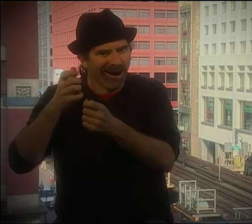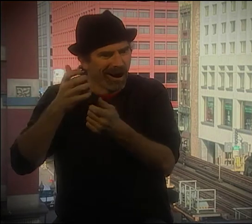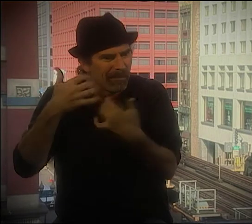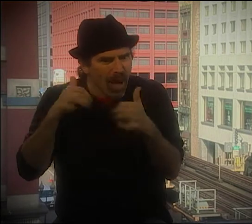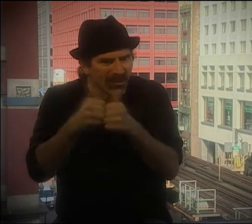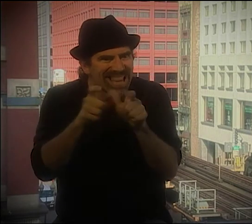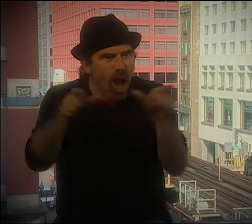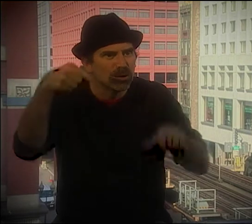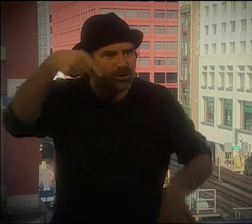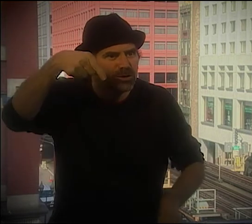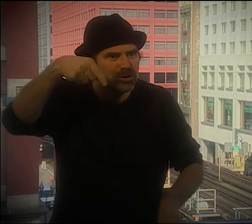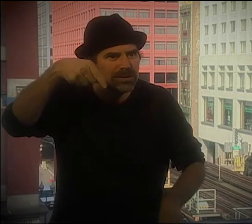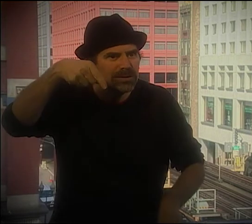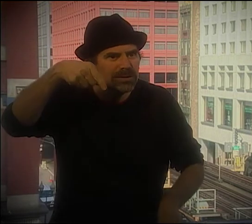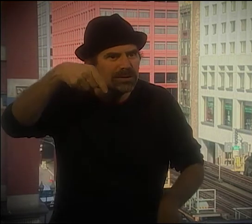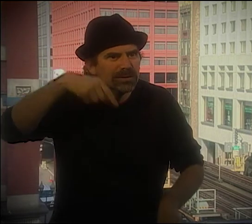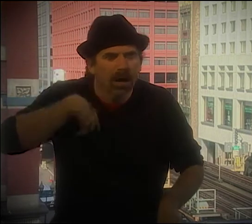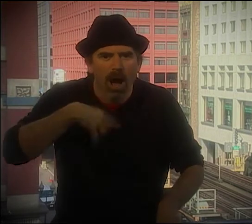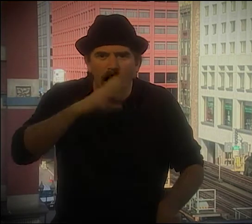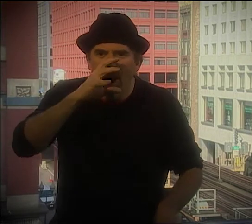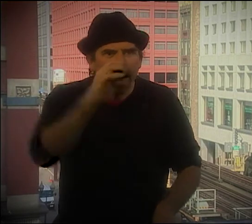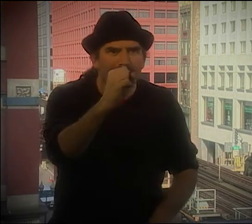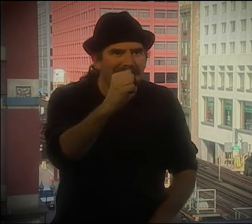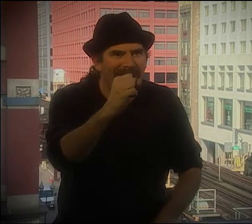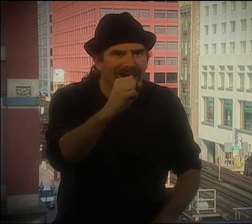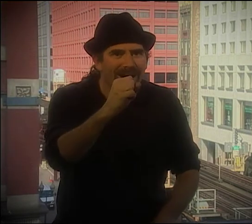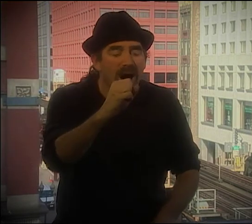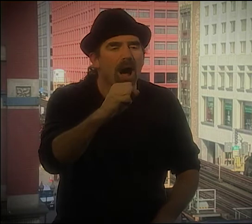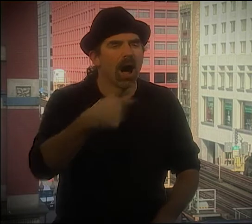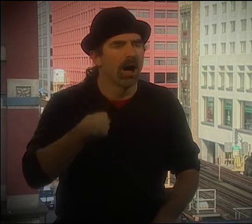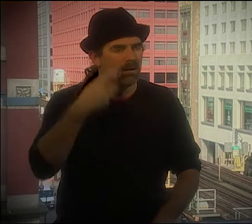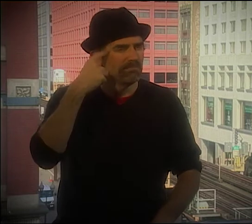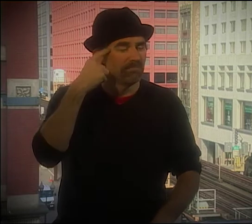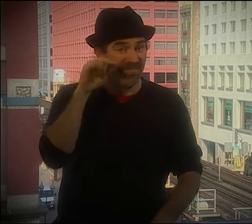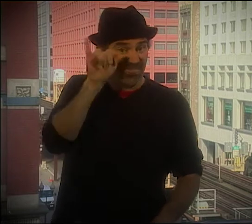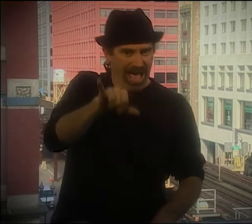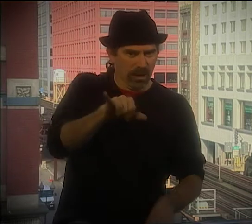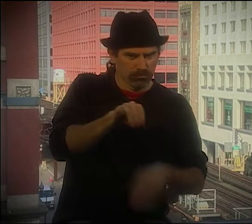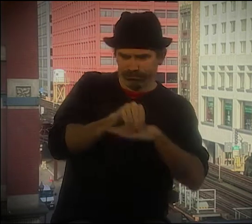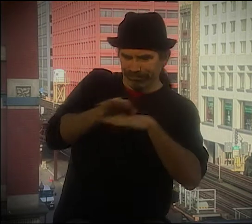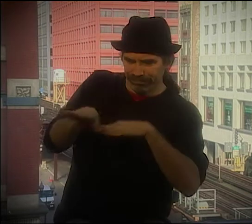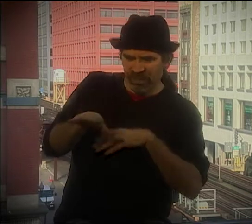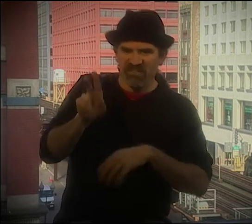BUT THE LINE WAS ALSO BEING CHANGED. SHE WAS PLAYING WITH THE LANGUAGE, AND IT